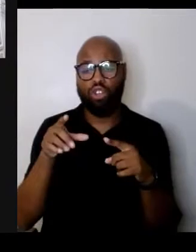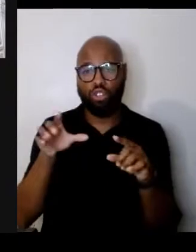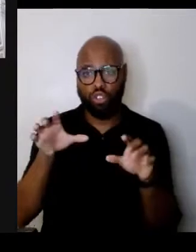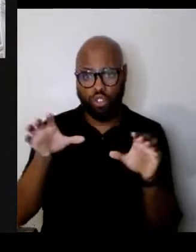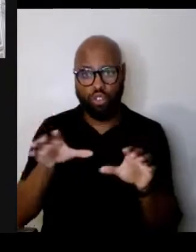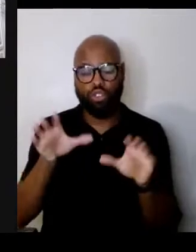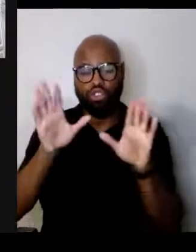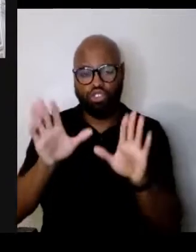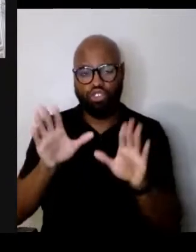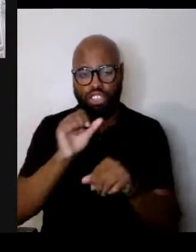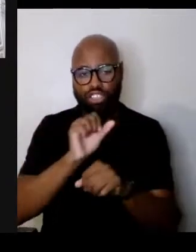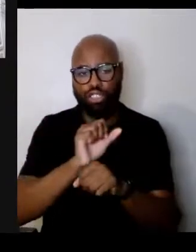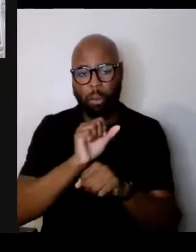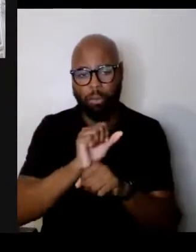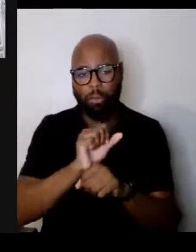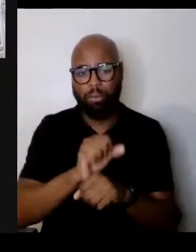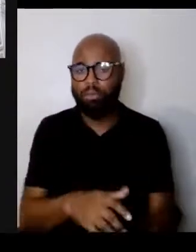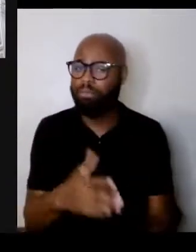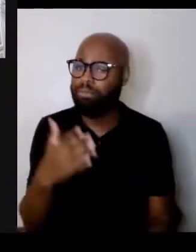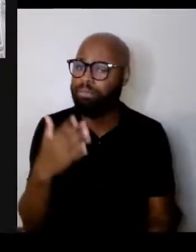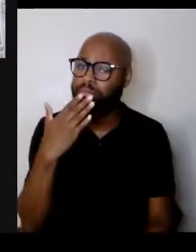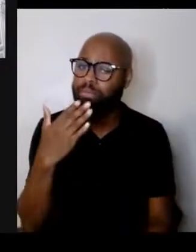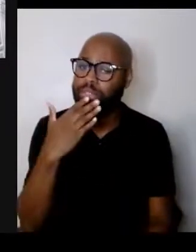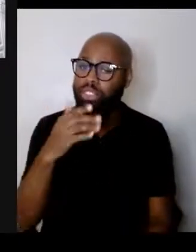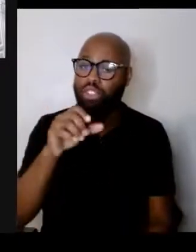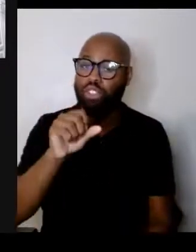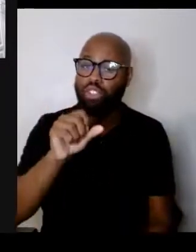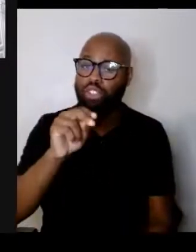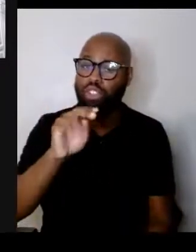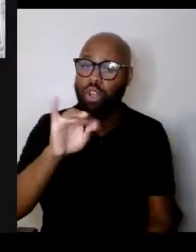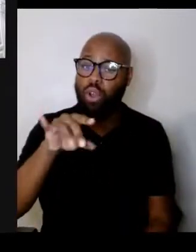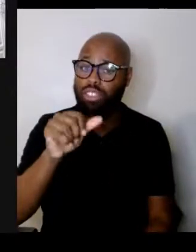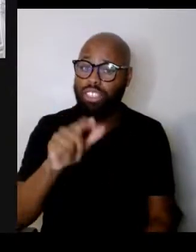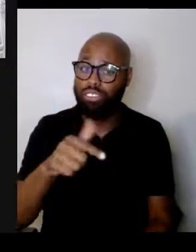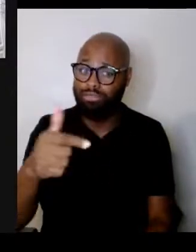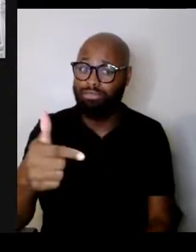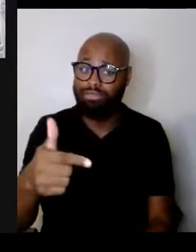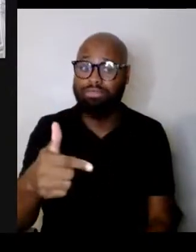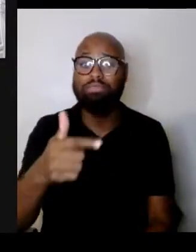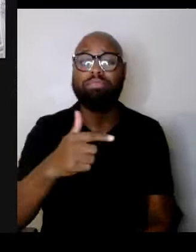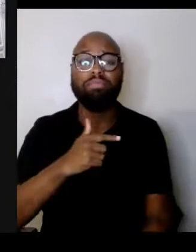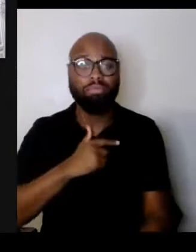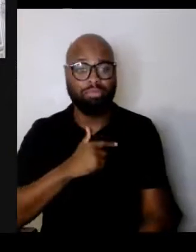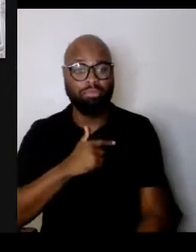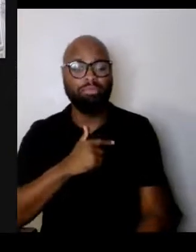Thank you. Sonja, please. Yes, I belong to an organization called